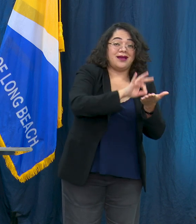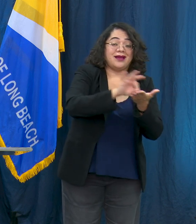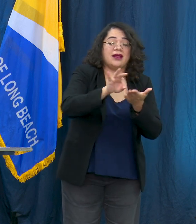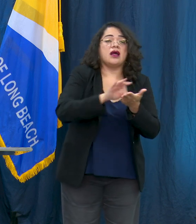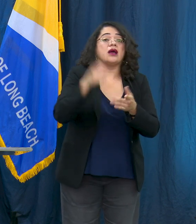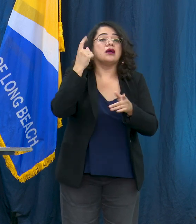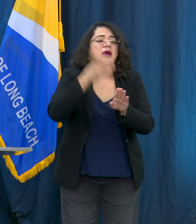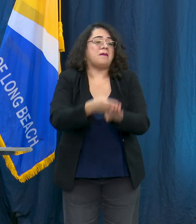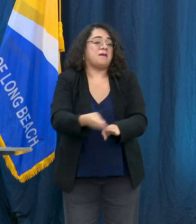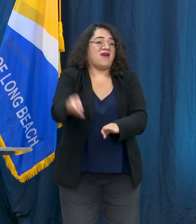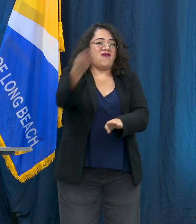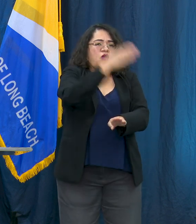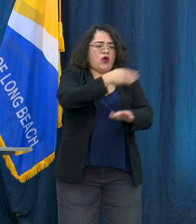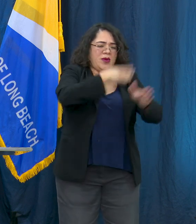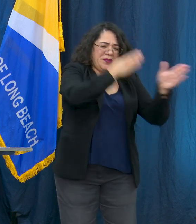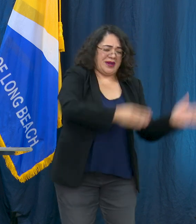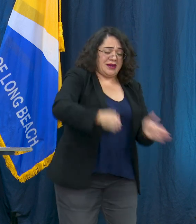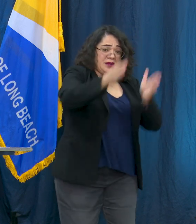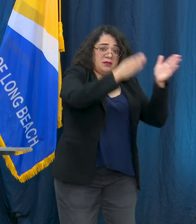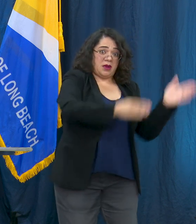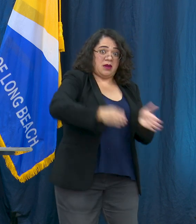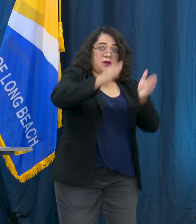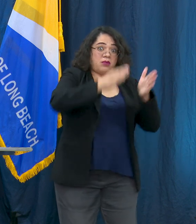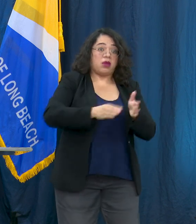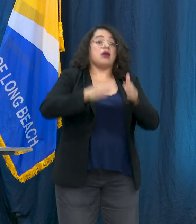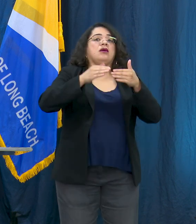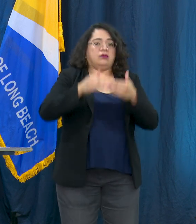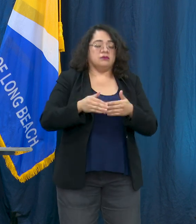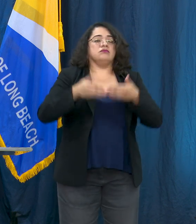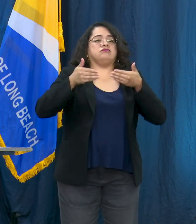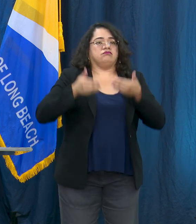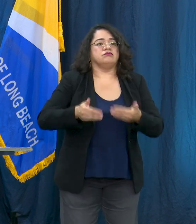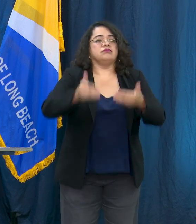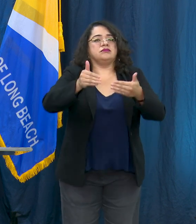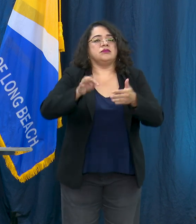that count as well to really be able to understand where we